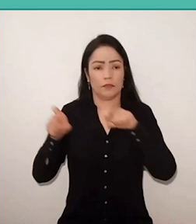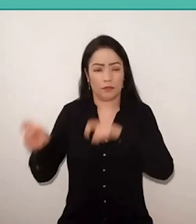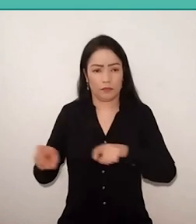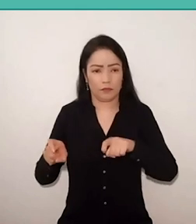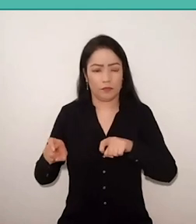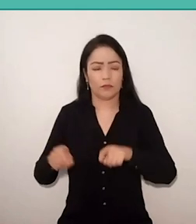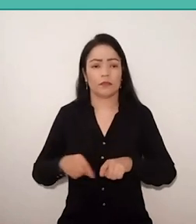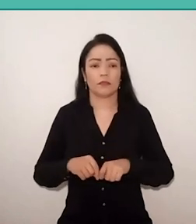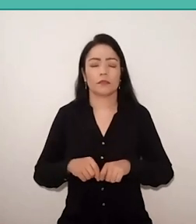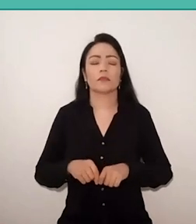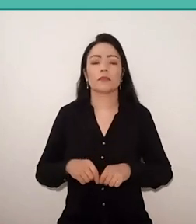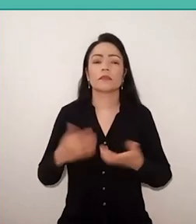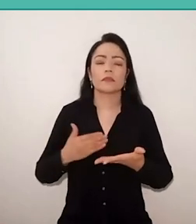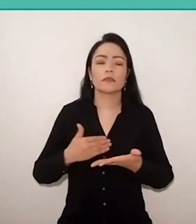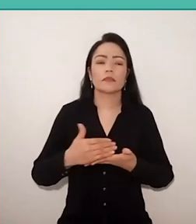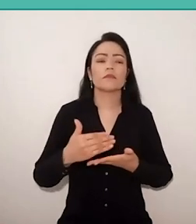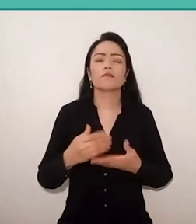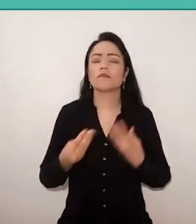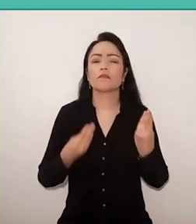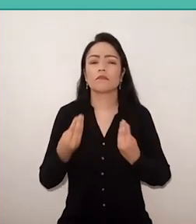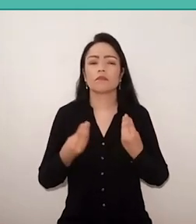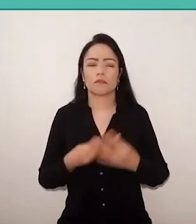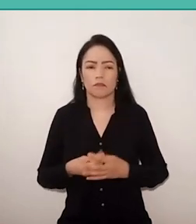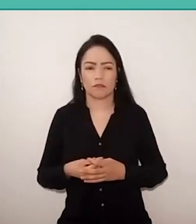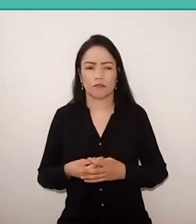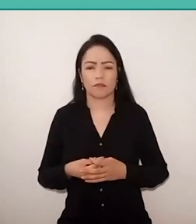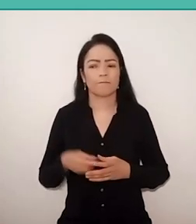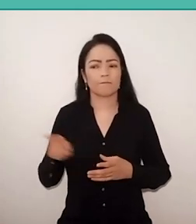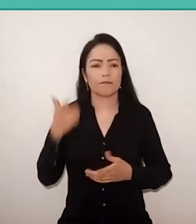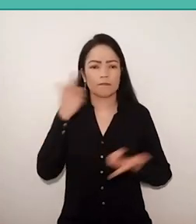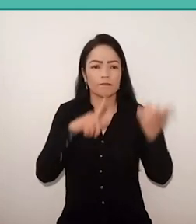from a job that Jacques Chonchol…